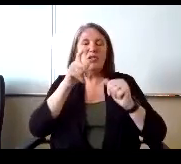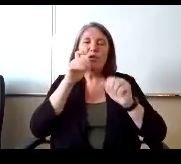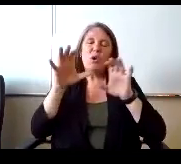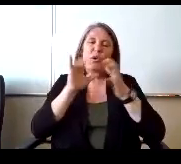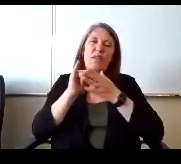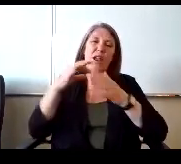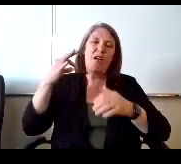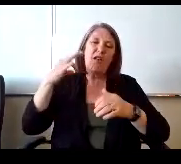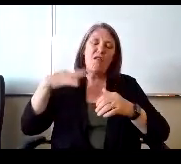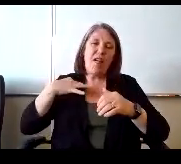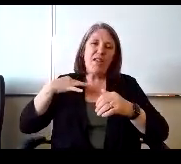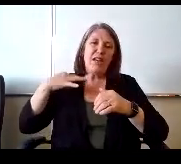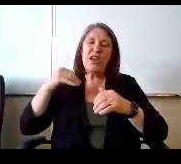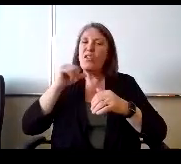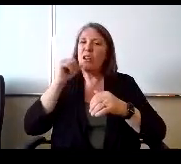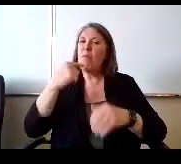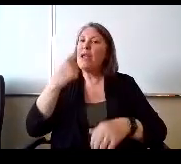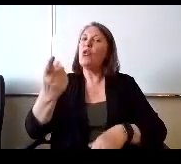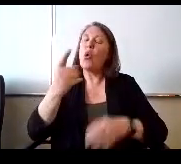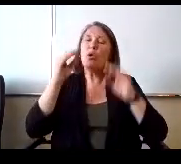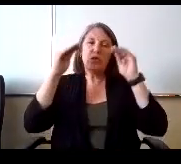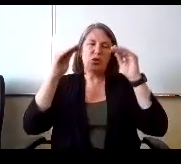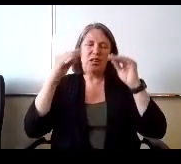That they're not being told to teach or something like that, but.